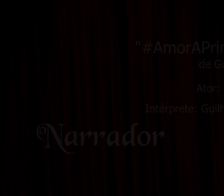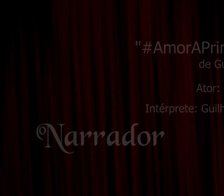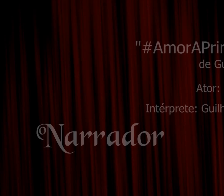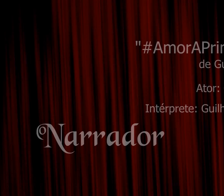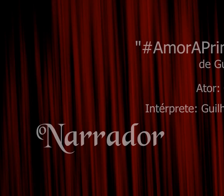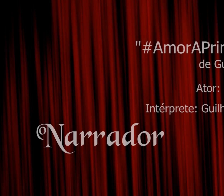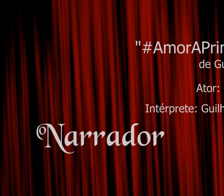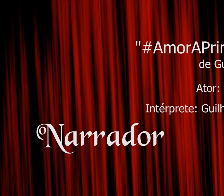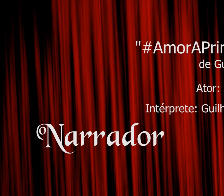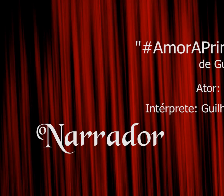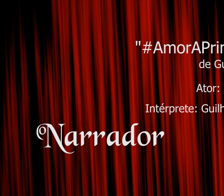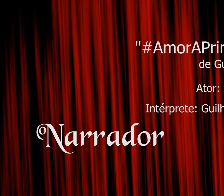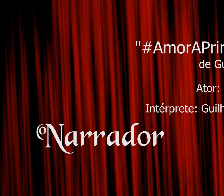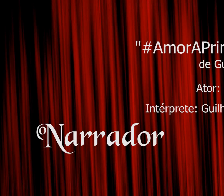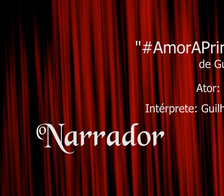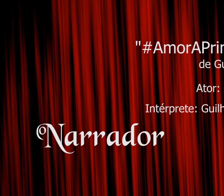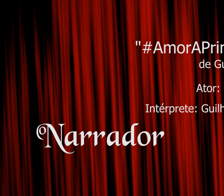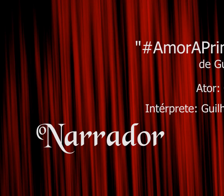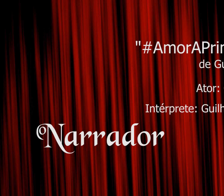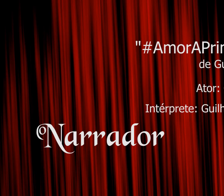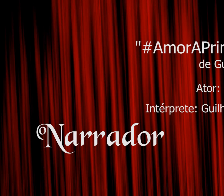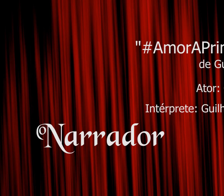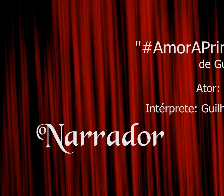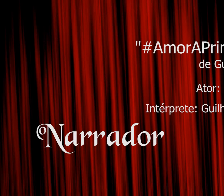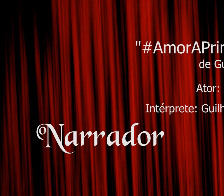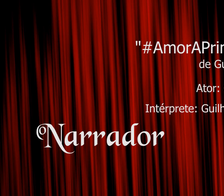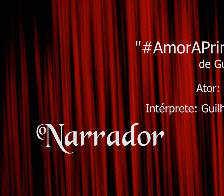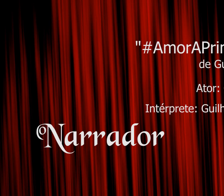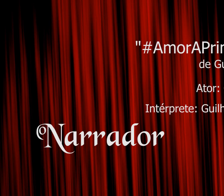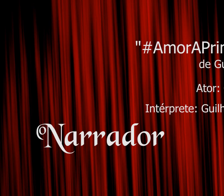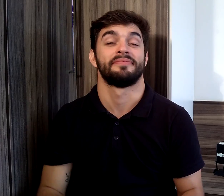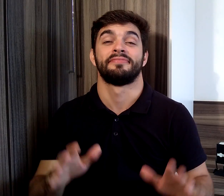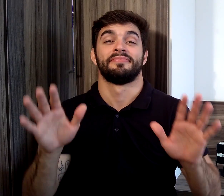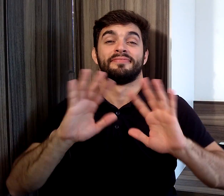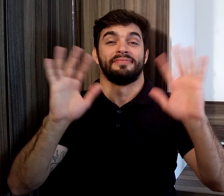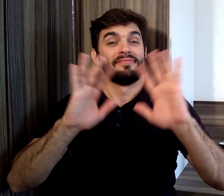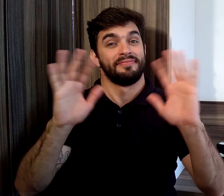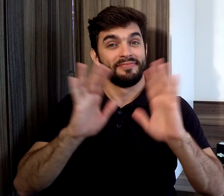"#LoveAtFirstSight", by Guilherme Greca. Hi, guys.